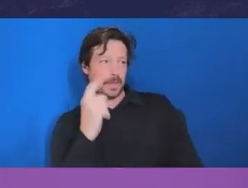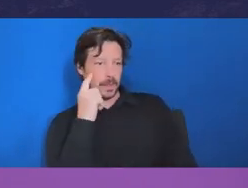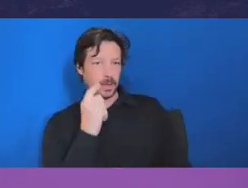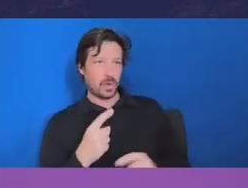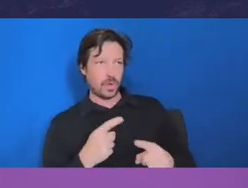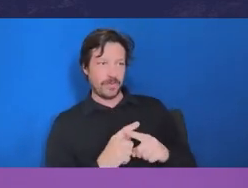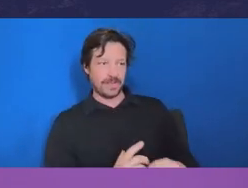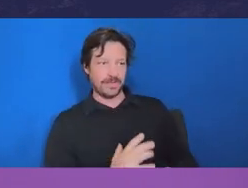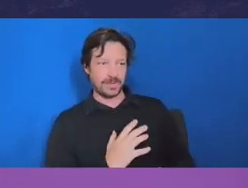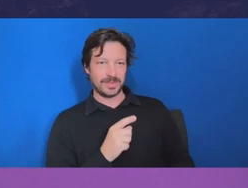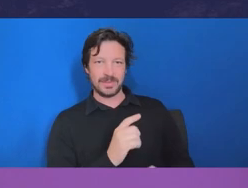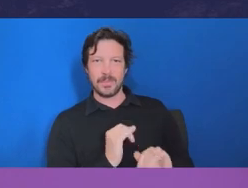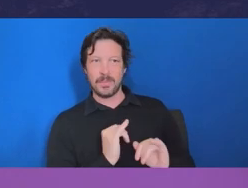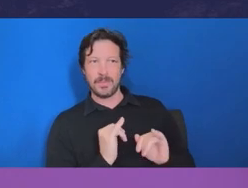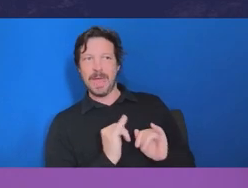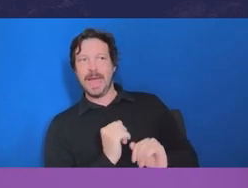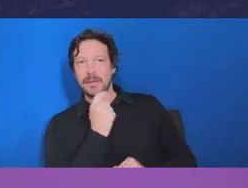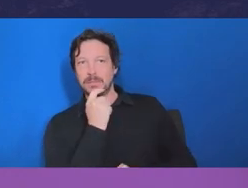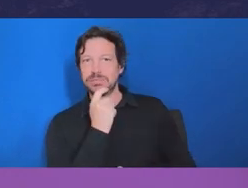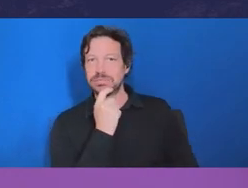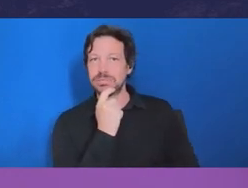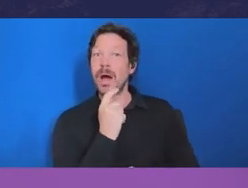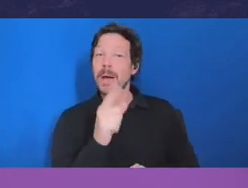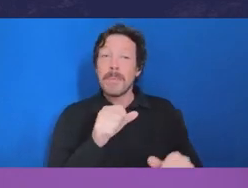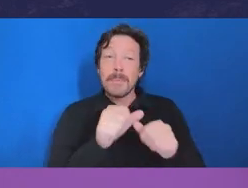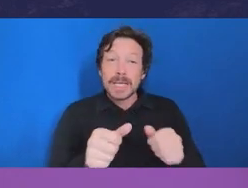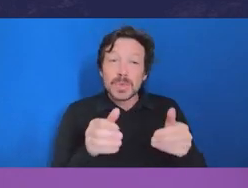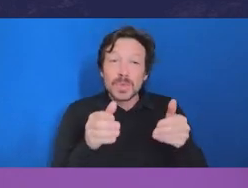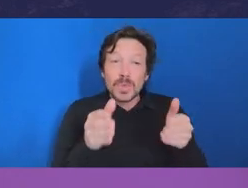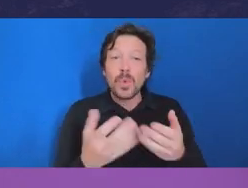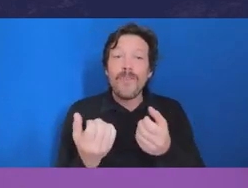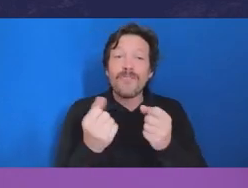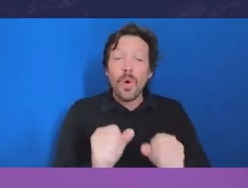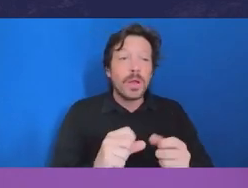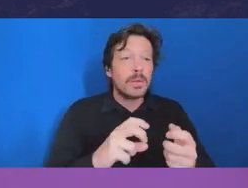way to manage a conflict of interest is to declare it. If it is declared and open